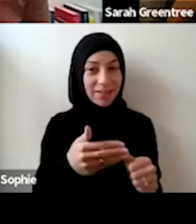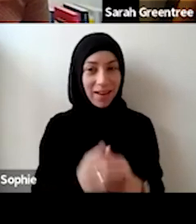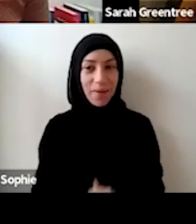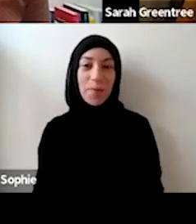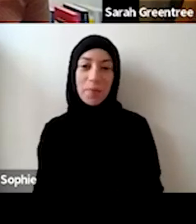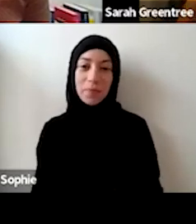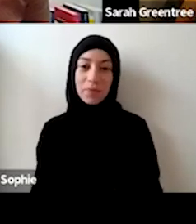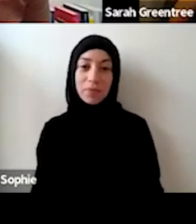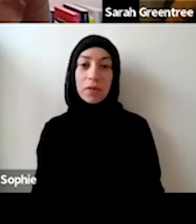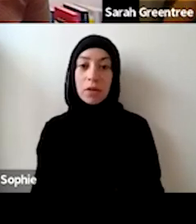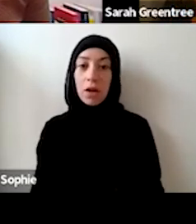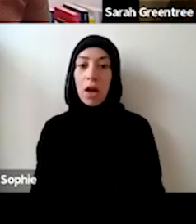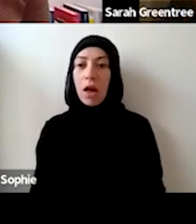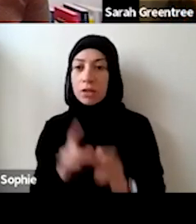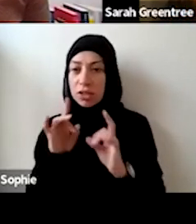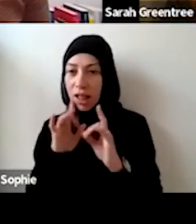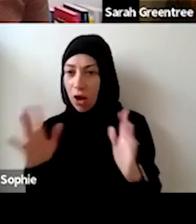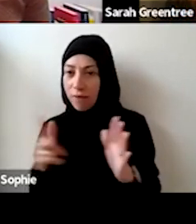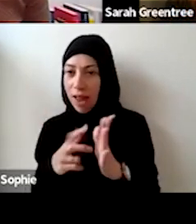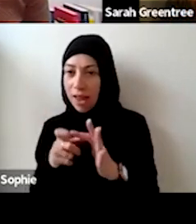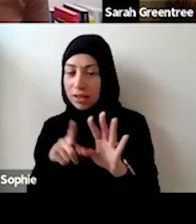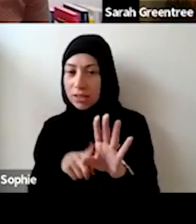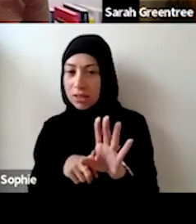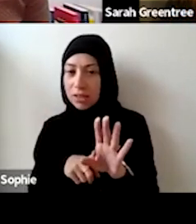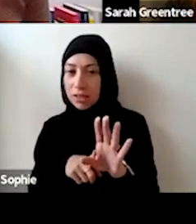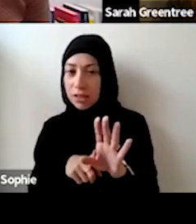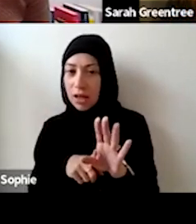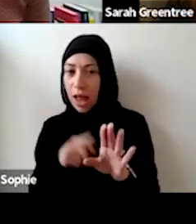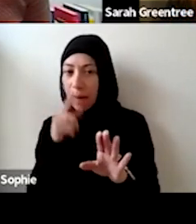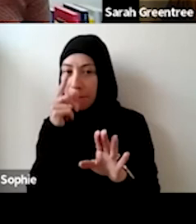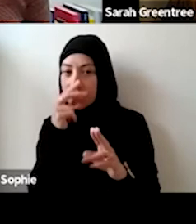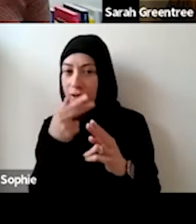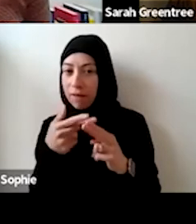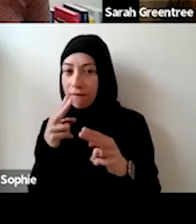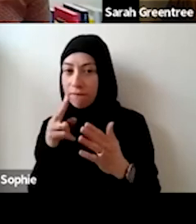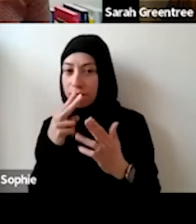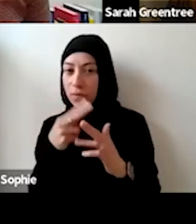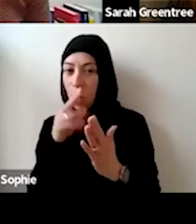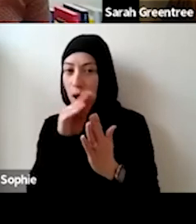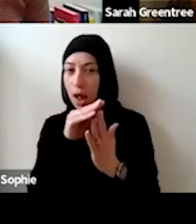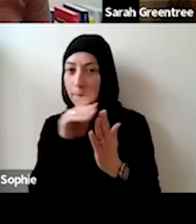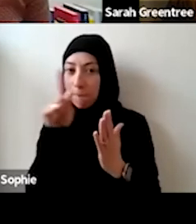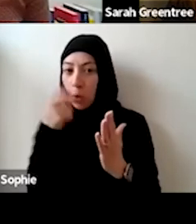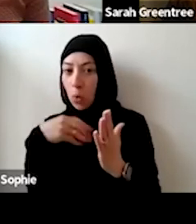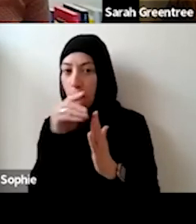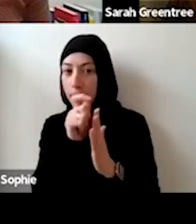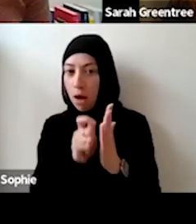I will get you to clarify Andy about the ability for applicants to submit to 2 different panels. I will get you to clarify, Andy